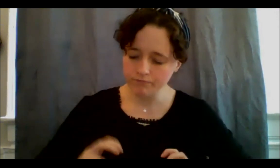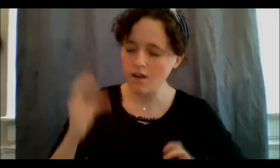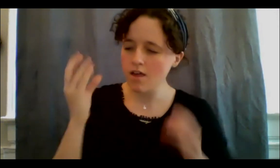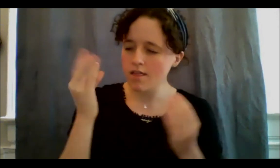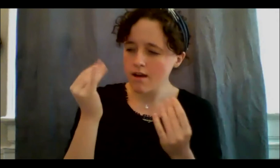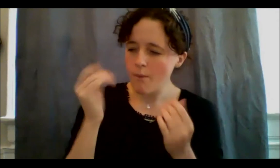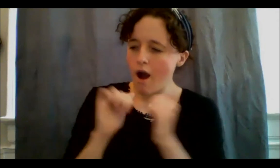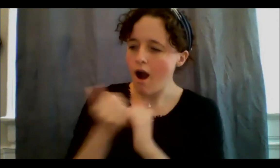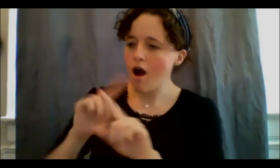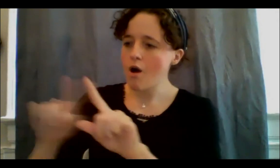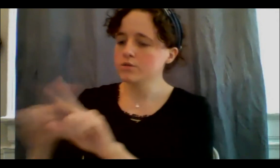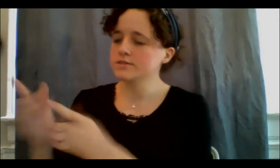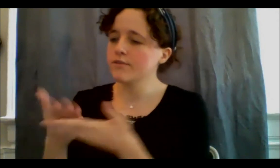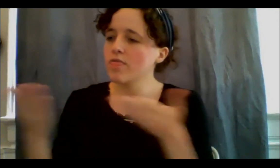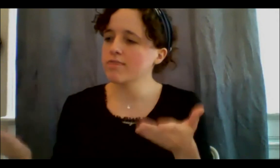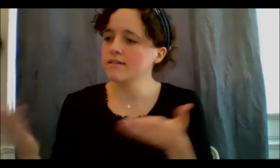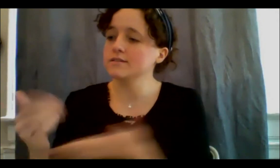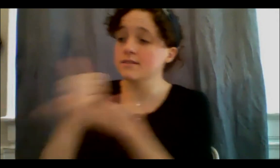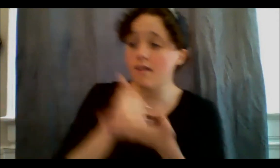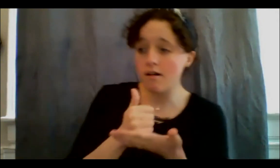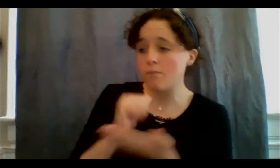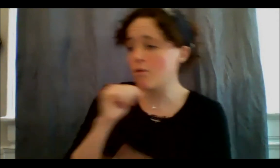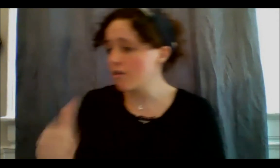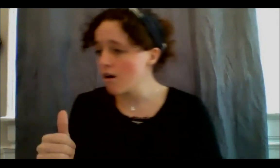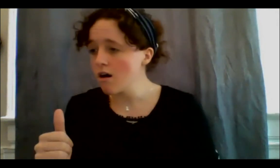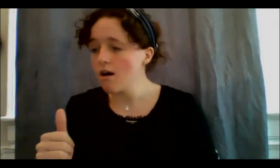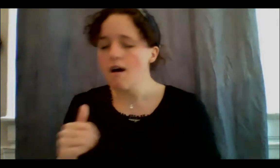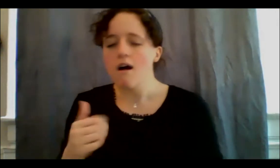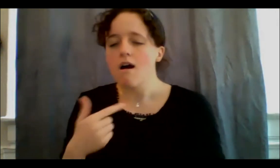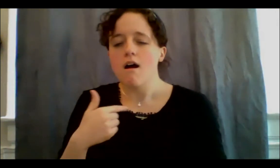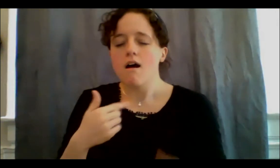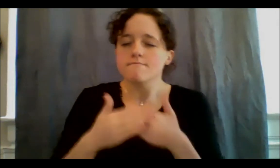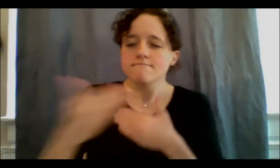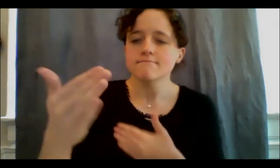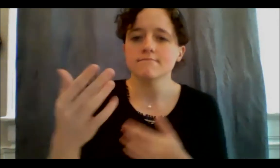orient myself moving forward, and just to even be able to spend